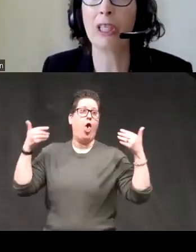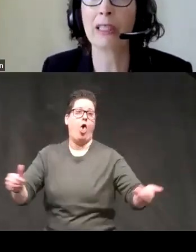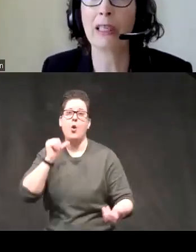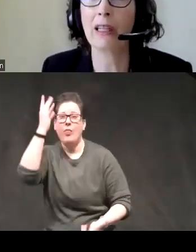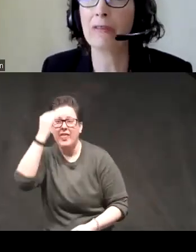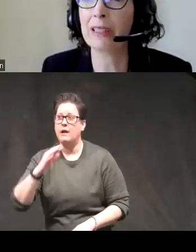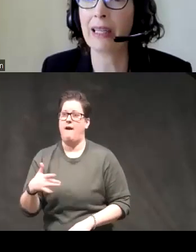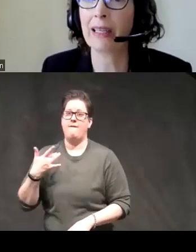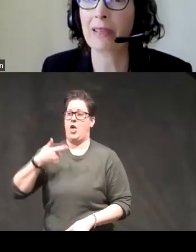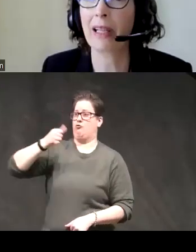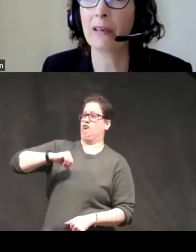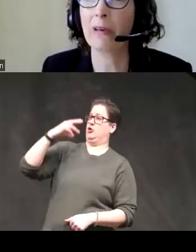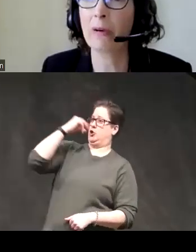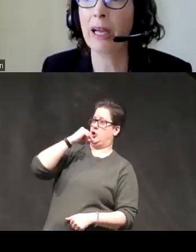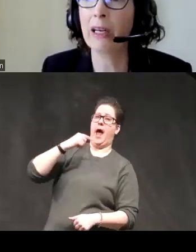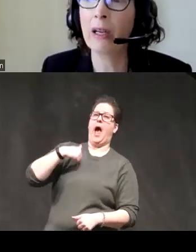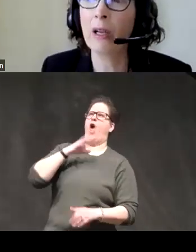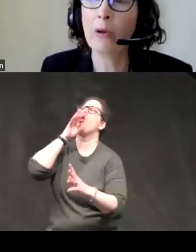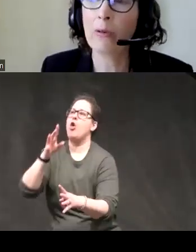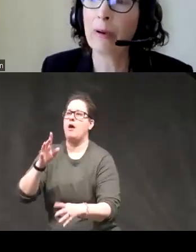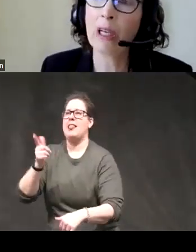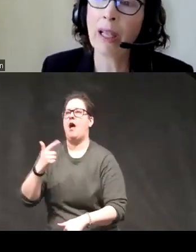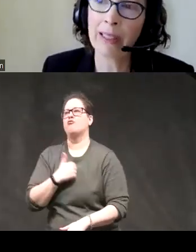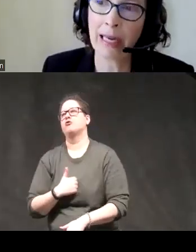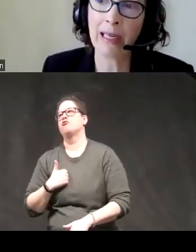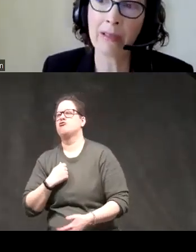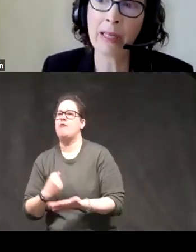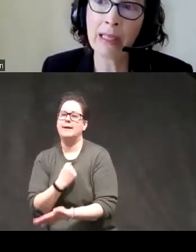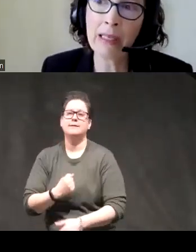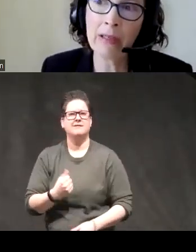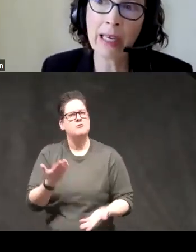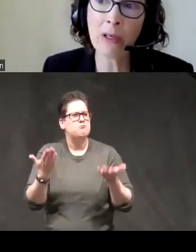rejected I'll often say things I later regret we've probably all had days like this here